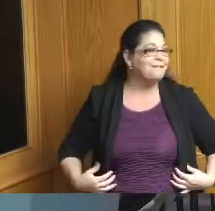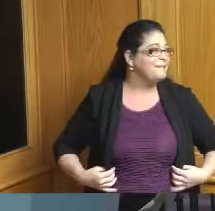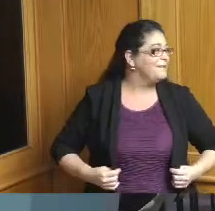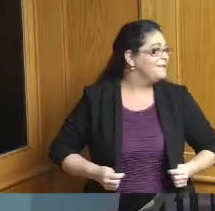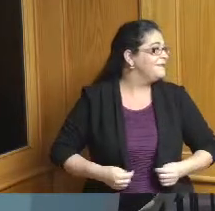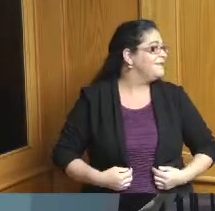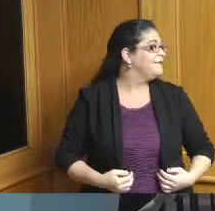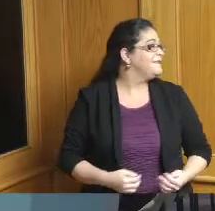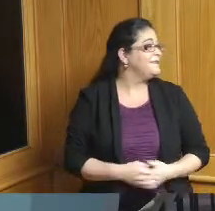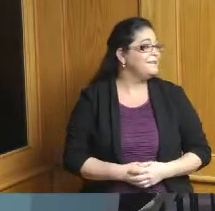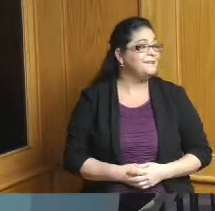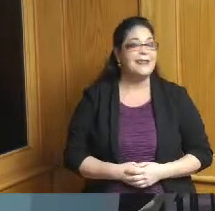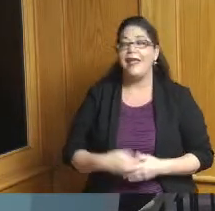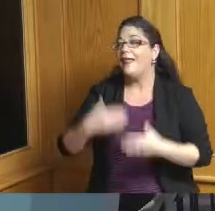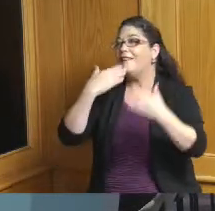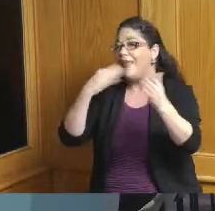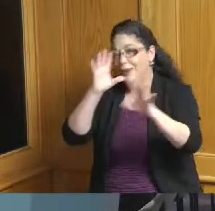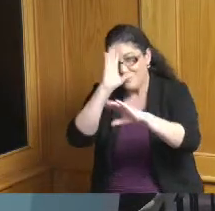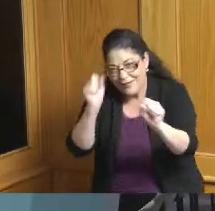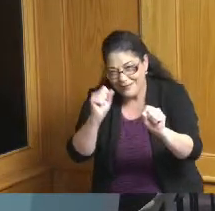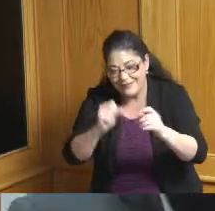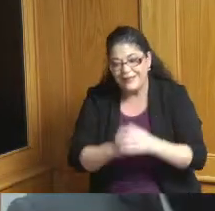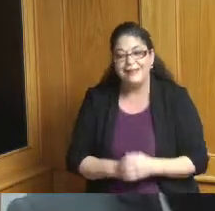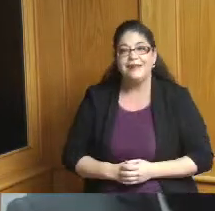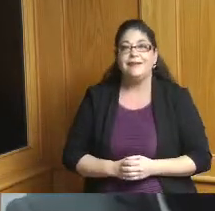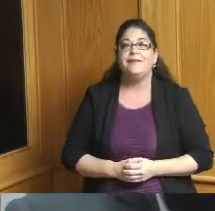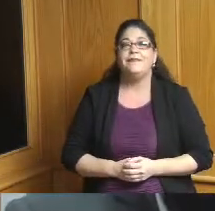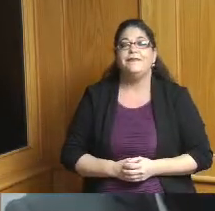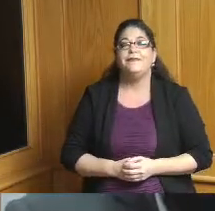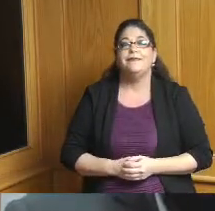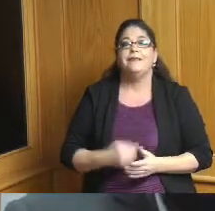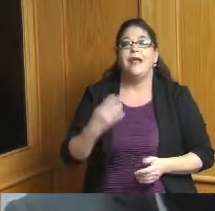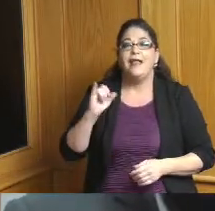would you like to Commissioner President it's an honor to hopefully continue my service on the